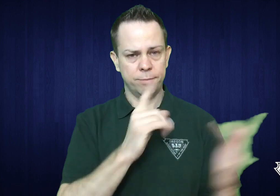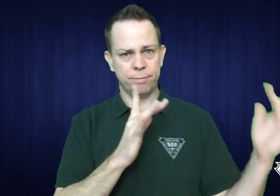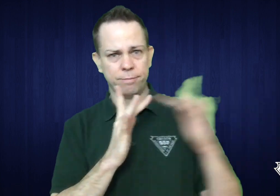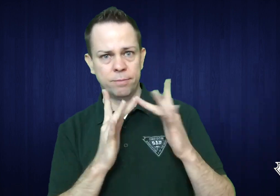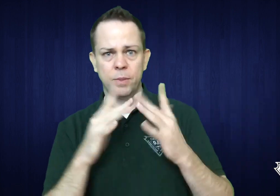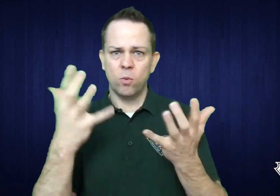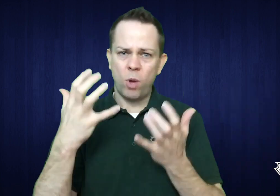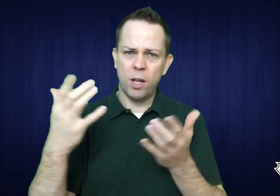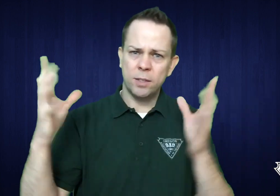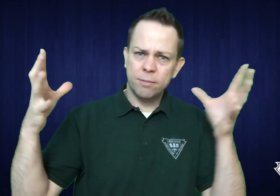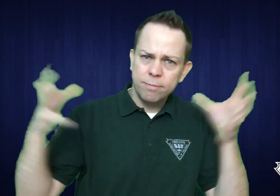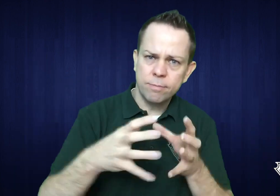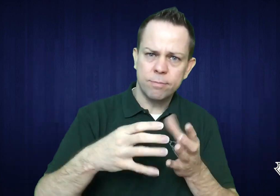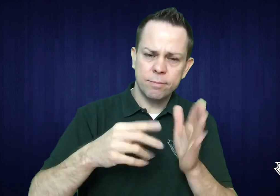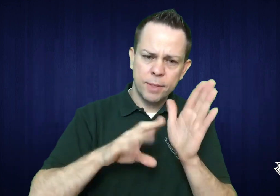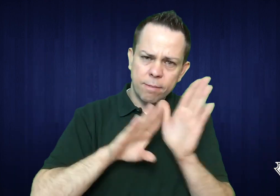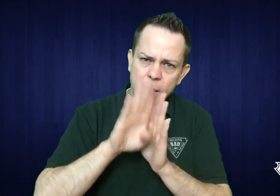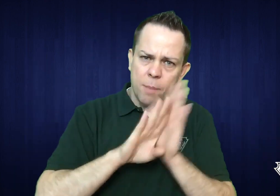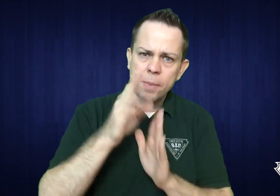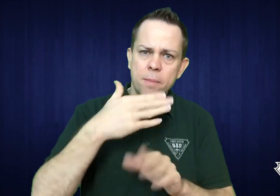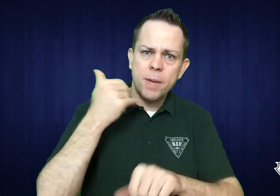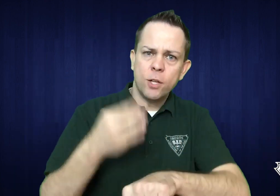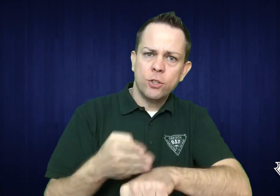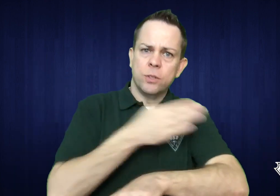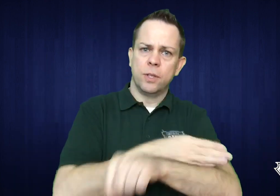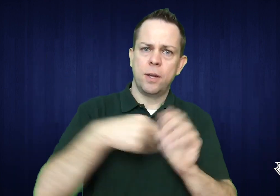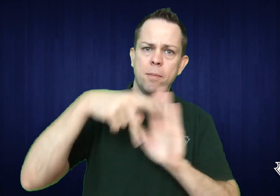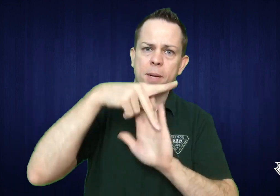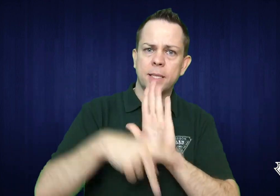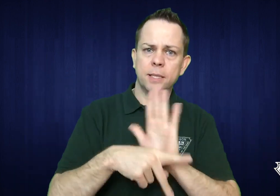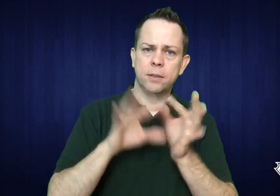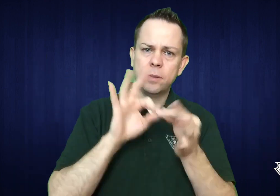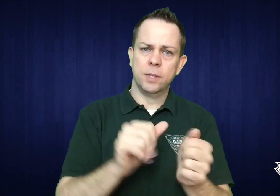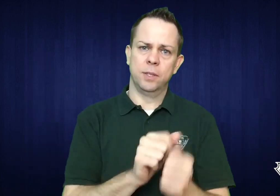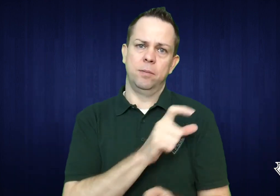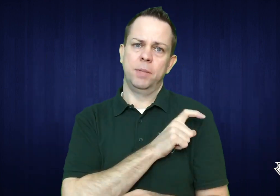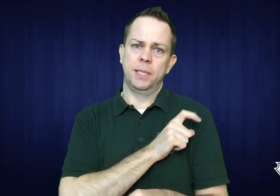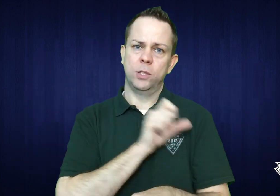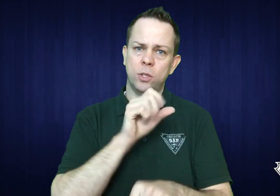to discuss how to make improvements to their policies and procedures